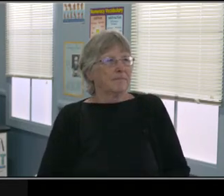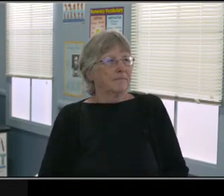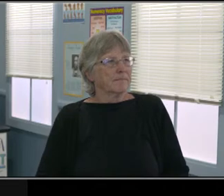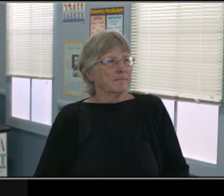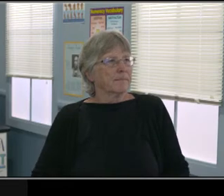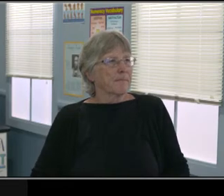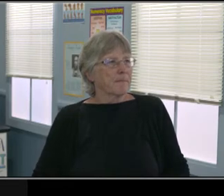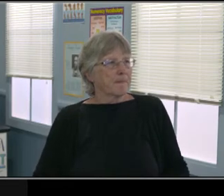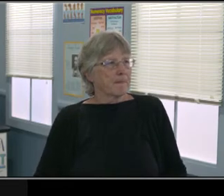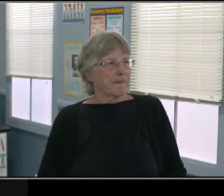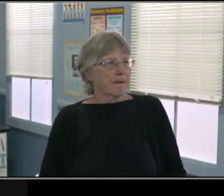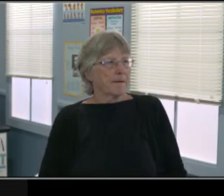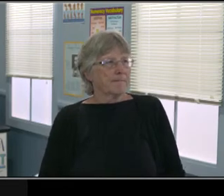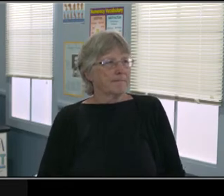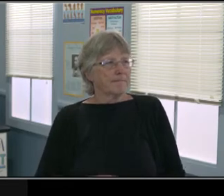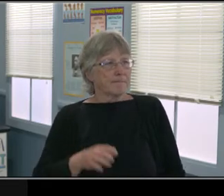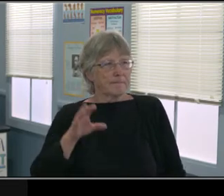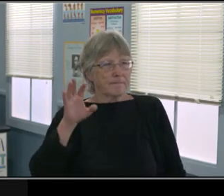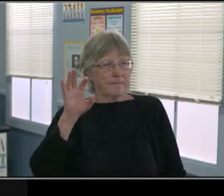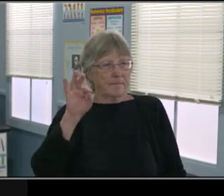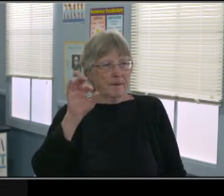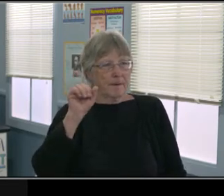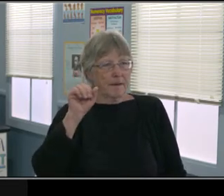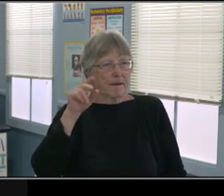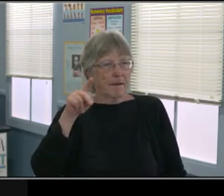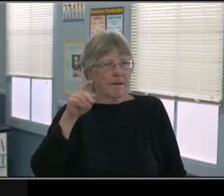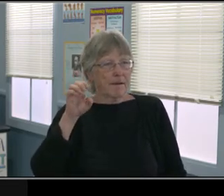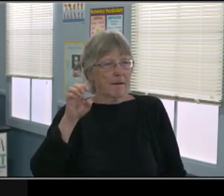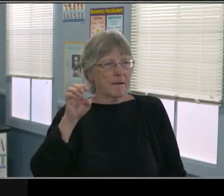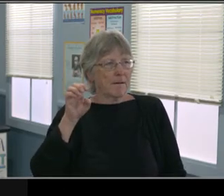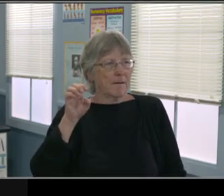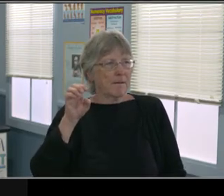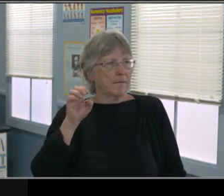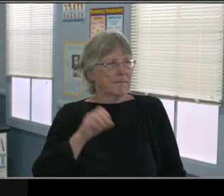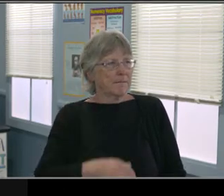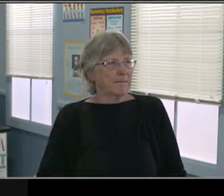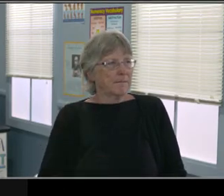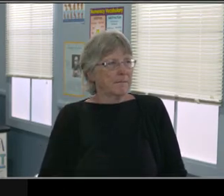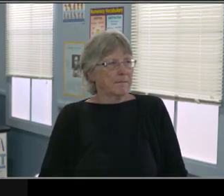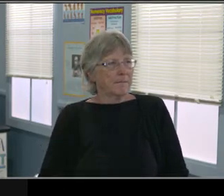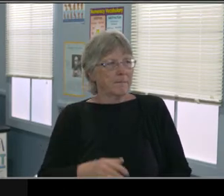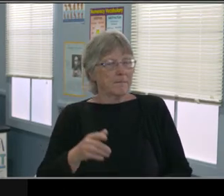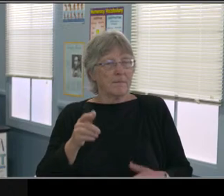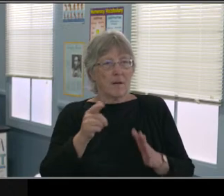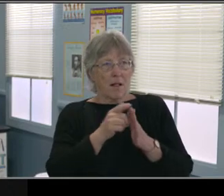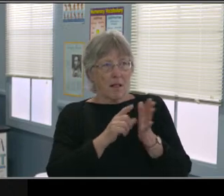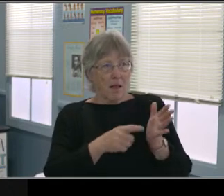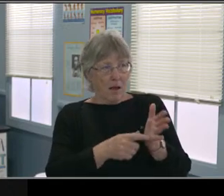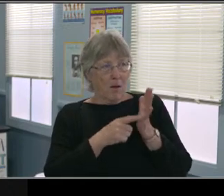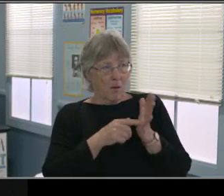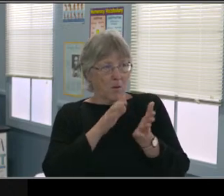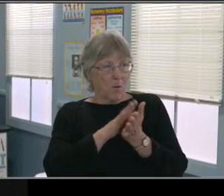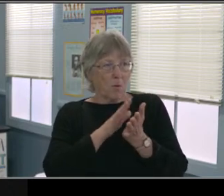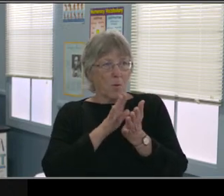And this is what I wanted to go back to based on everything I'm seeing and the progress I saw or didn't see happen